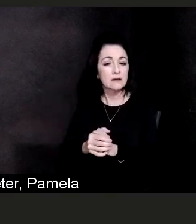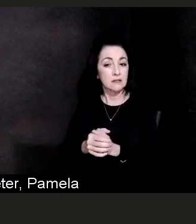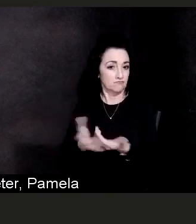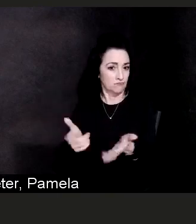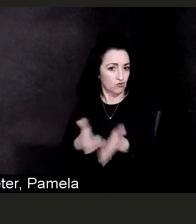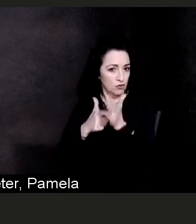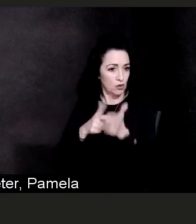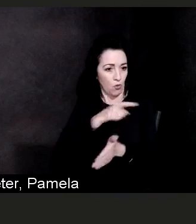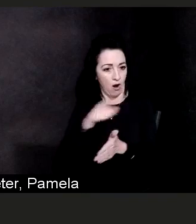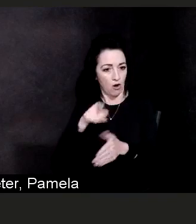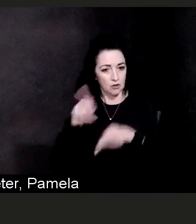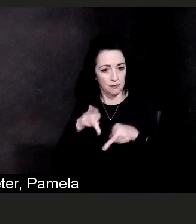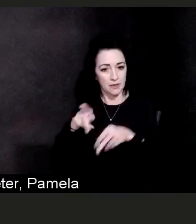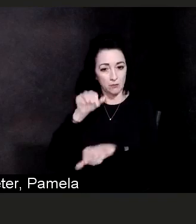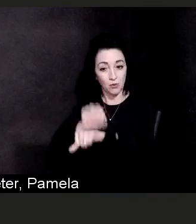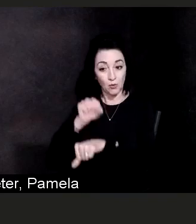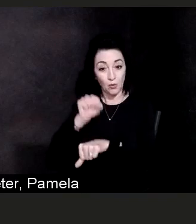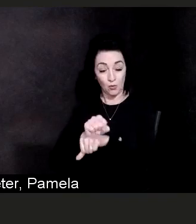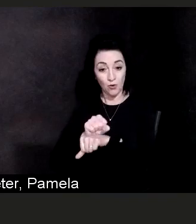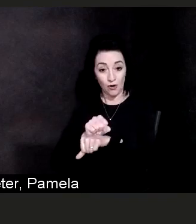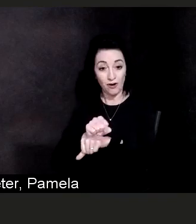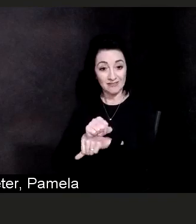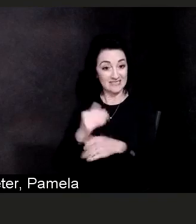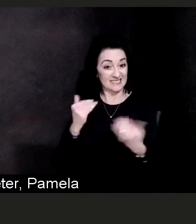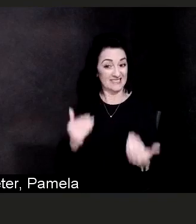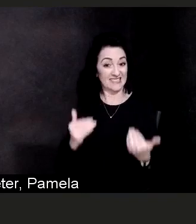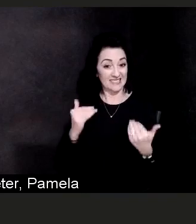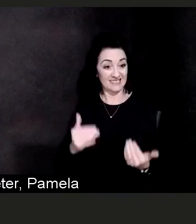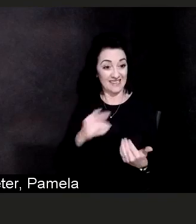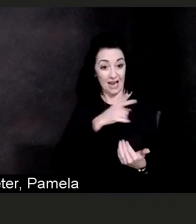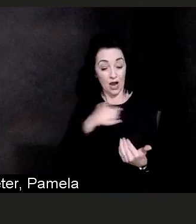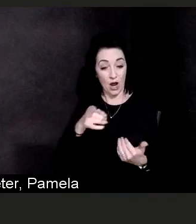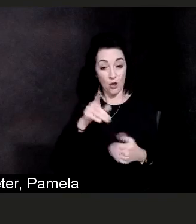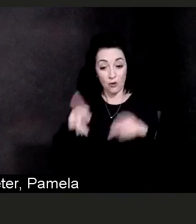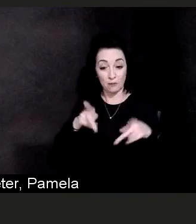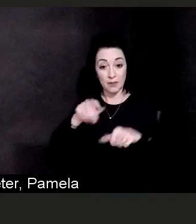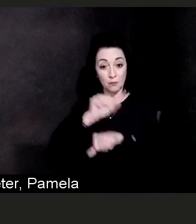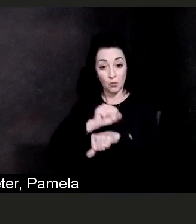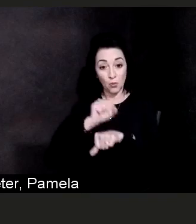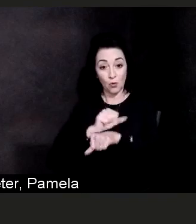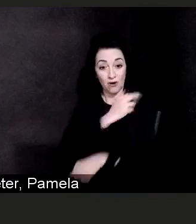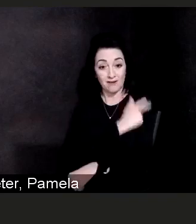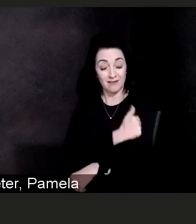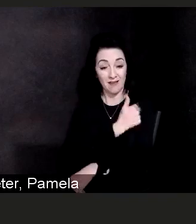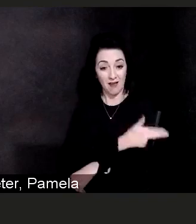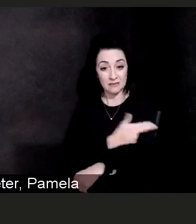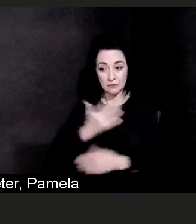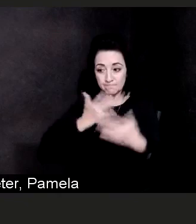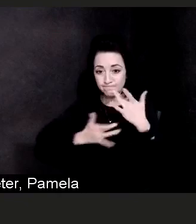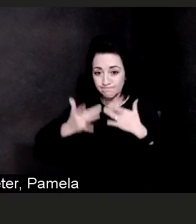we are using every resource available to ensure that the patients in the hospital are being taken care of.